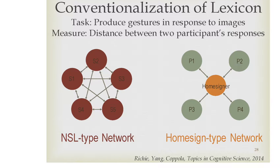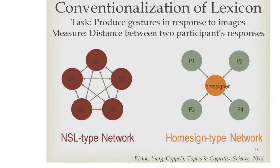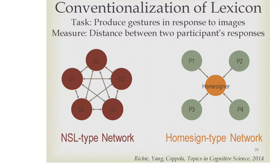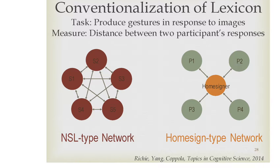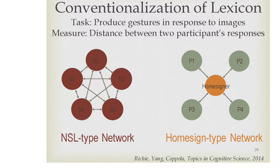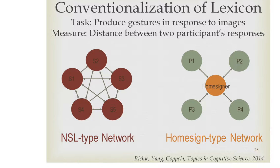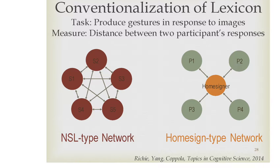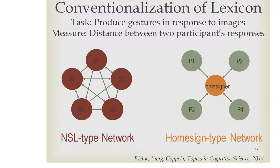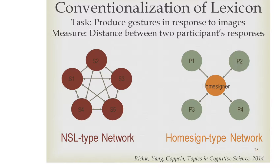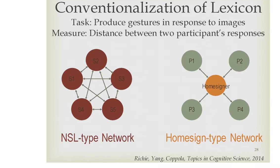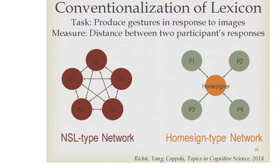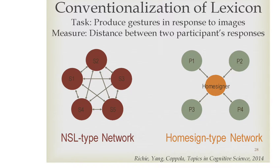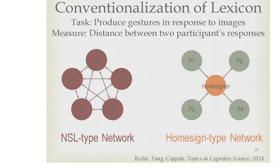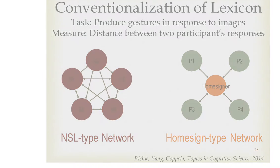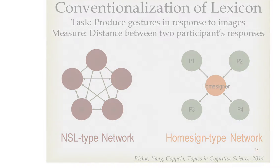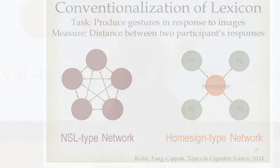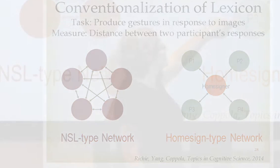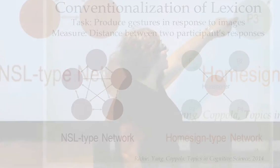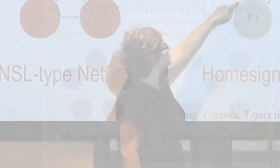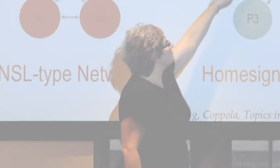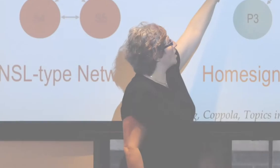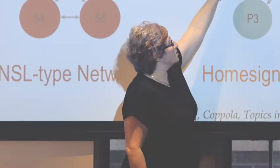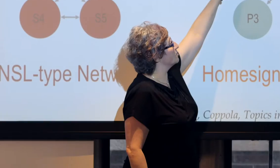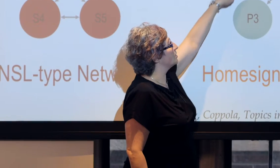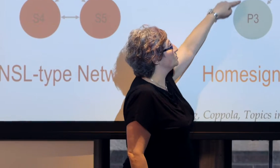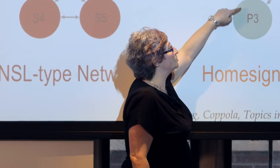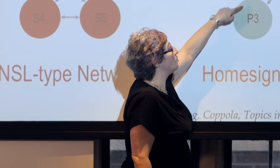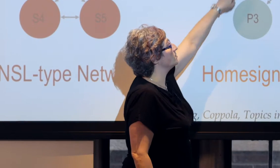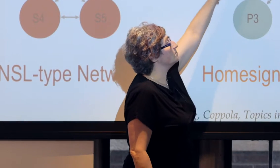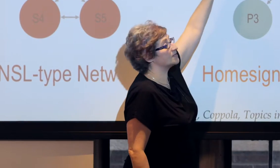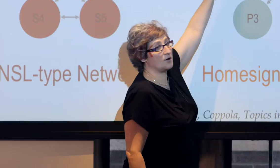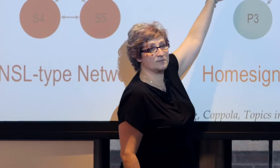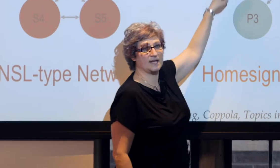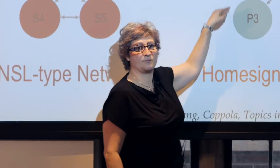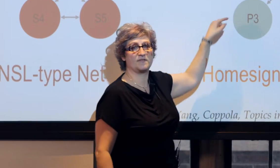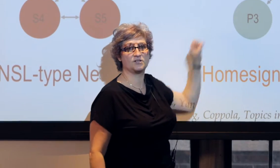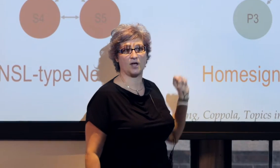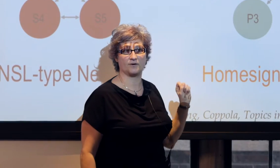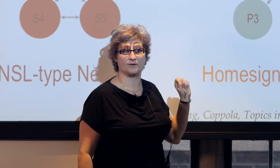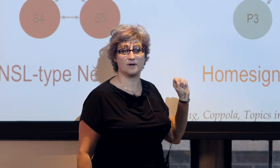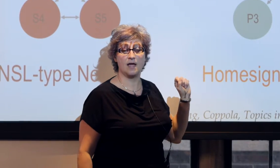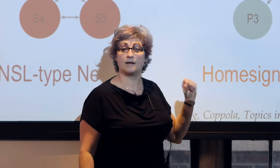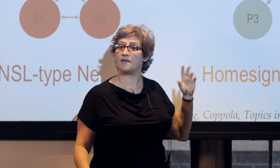who are hearing, but those communication partners don't use the homesign with each other.